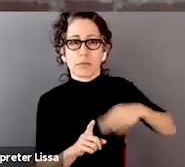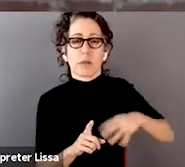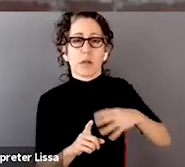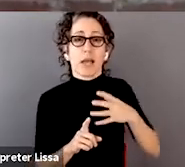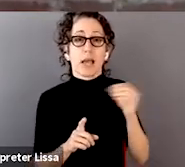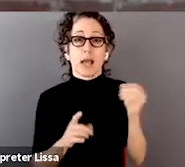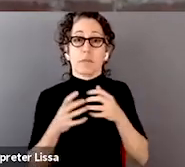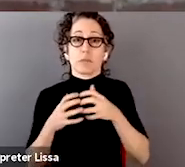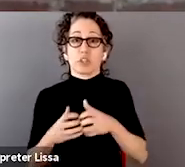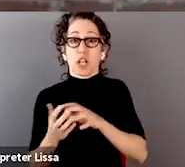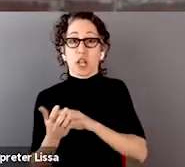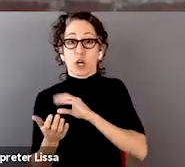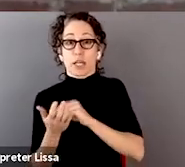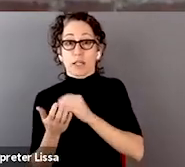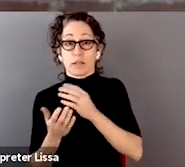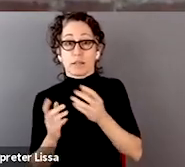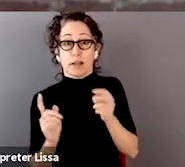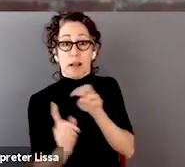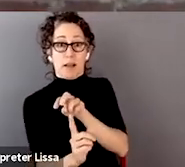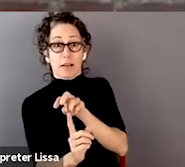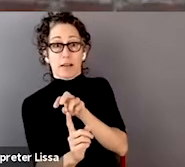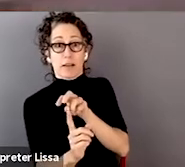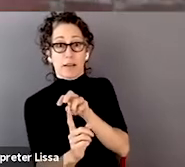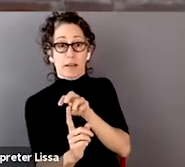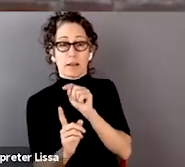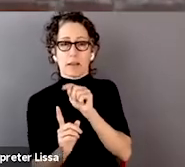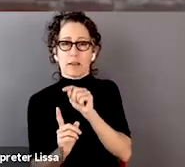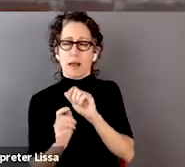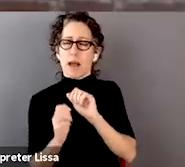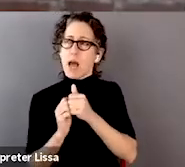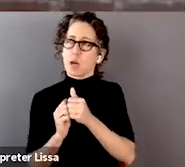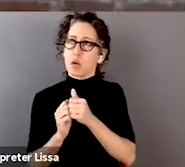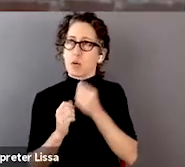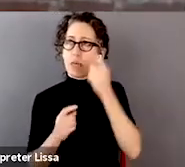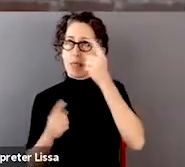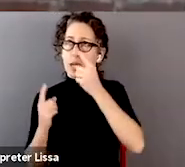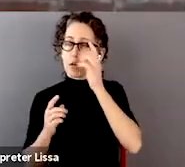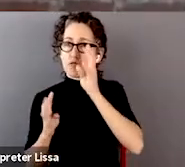figure out how to think creatively about gold standard sets